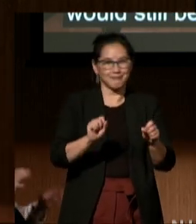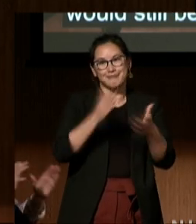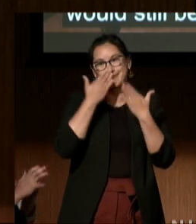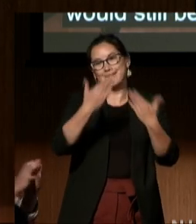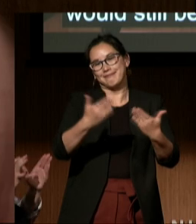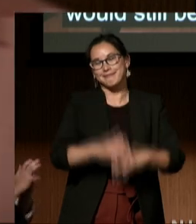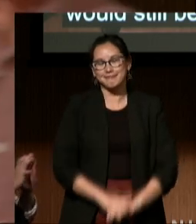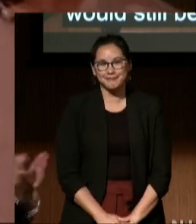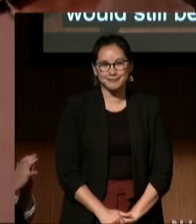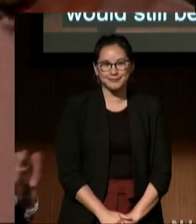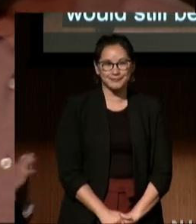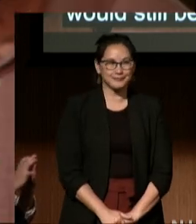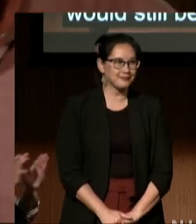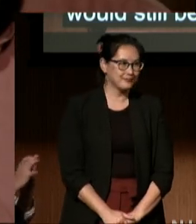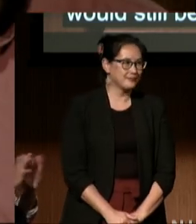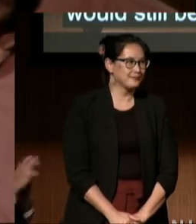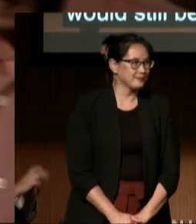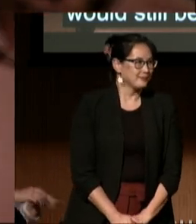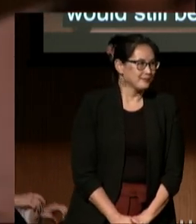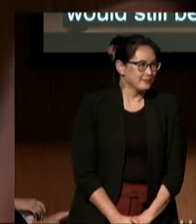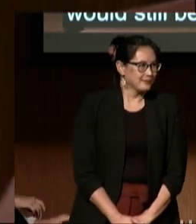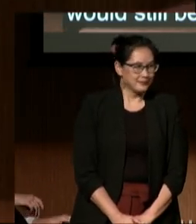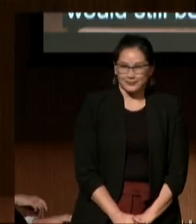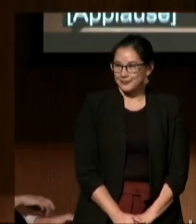(audience applauding)